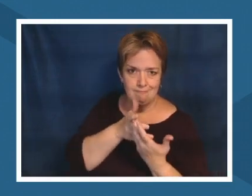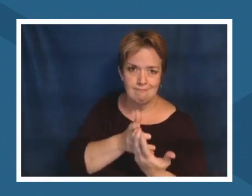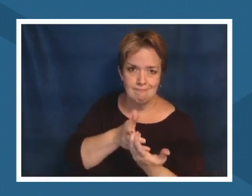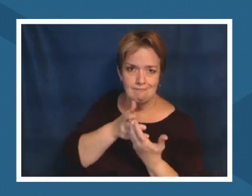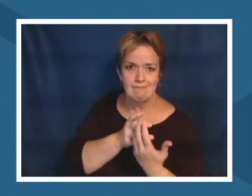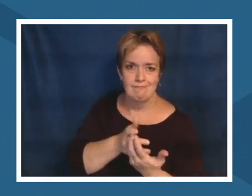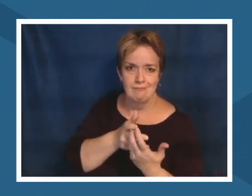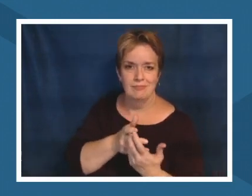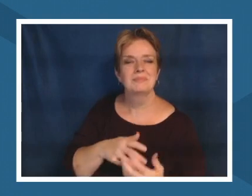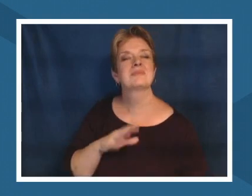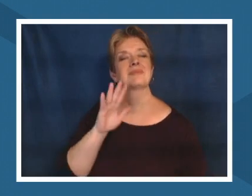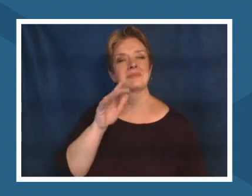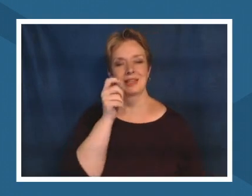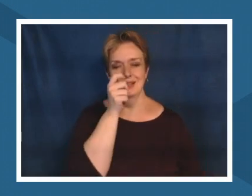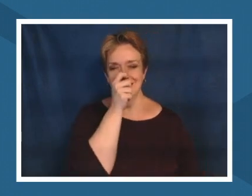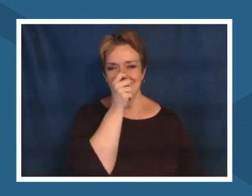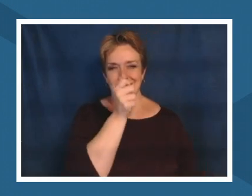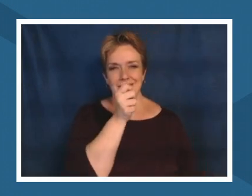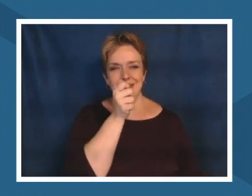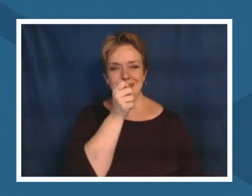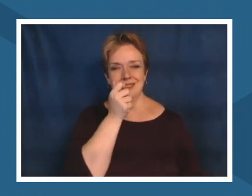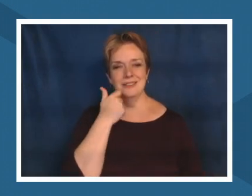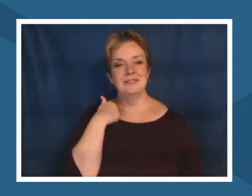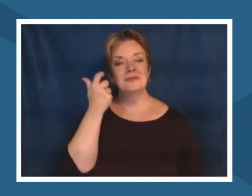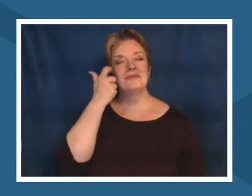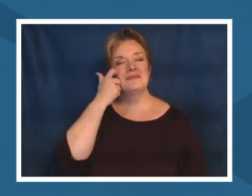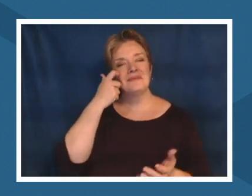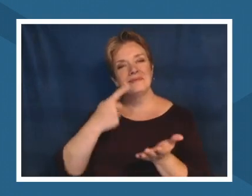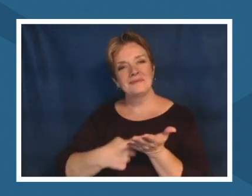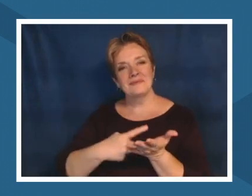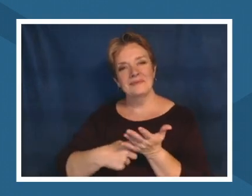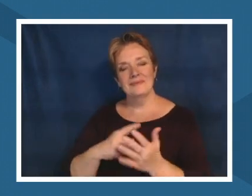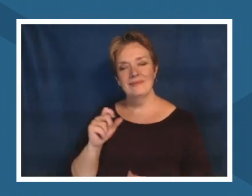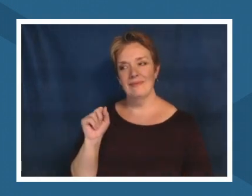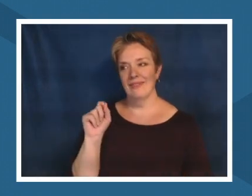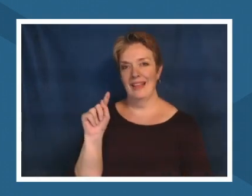know we're just talking about standards i was digging back to our own standards